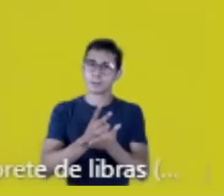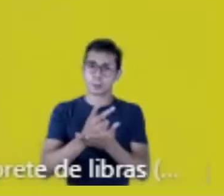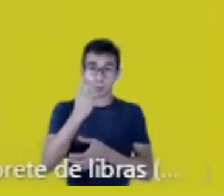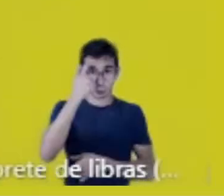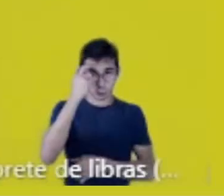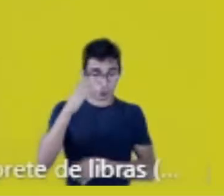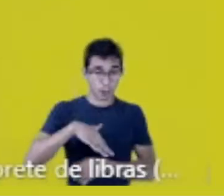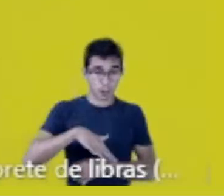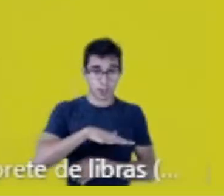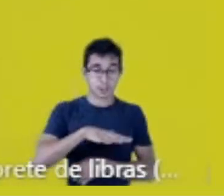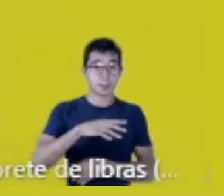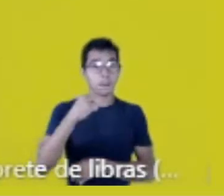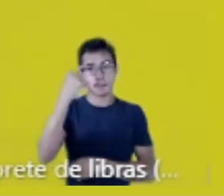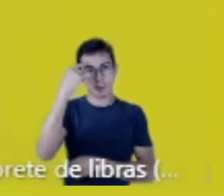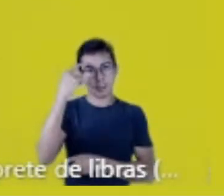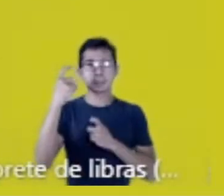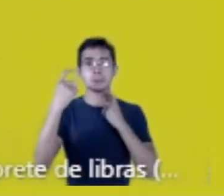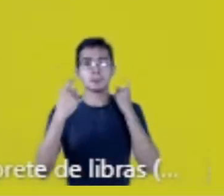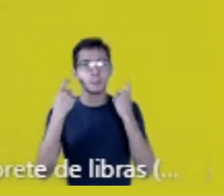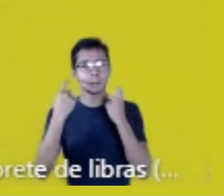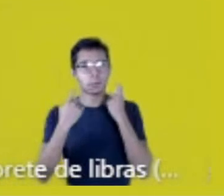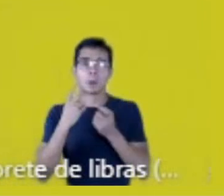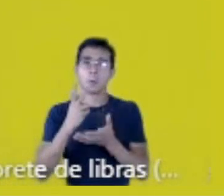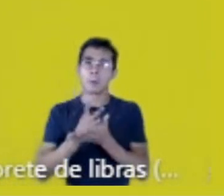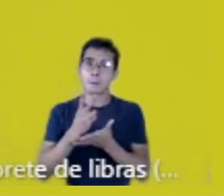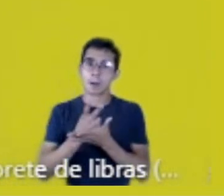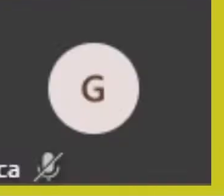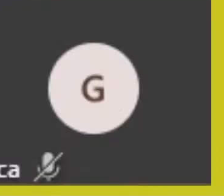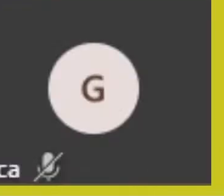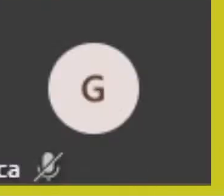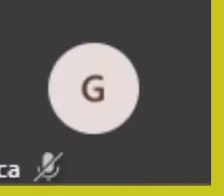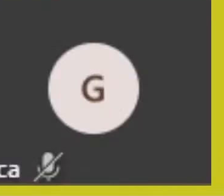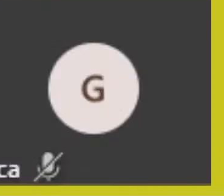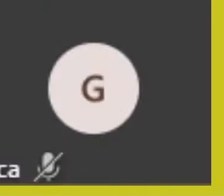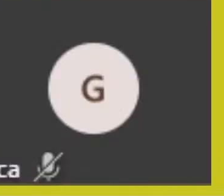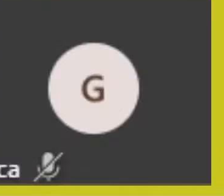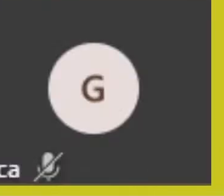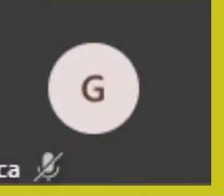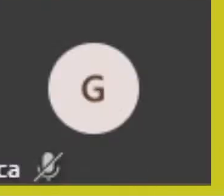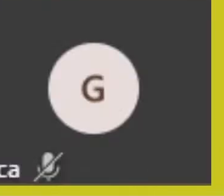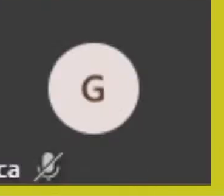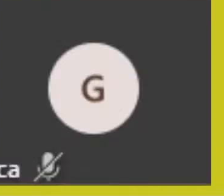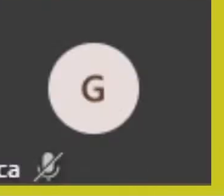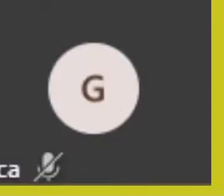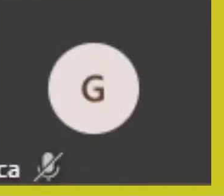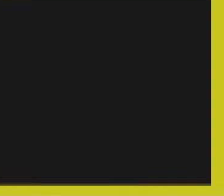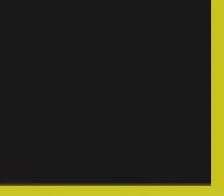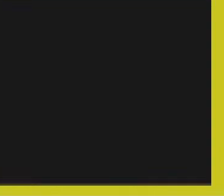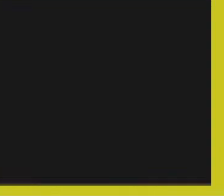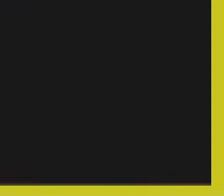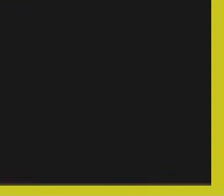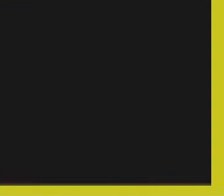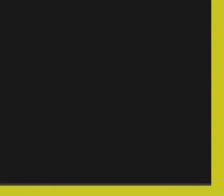in this country, and that obviously, within this seminar, we’re also bringing these themes